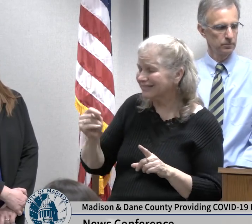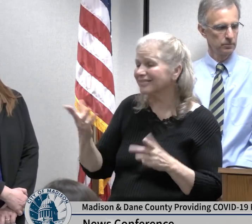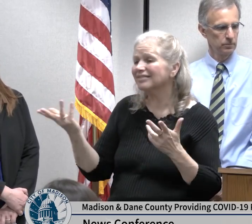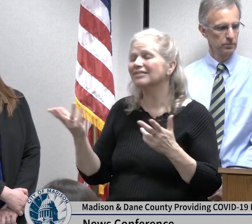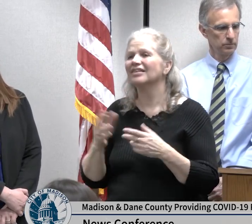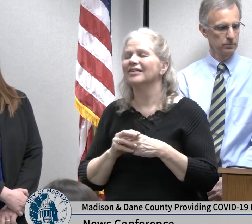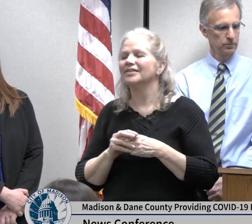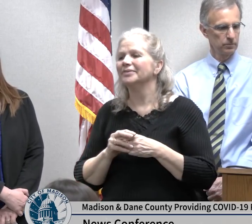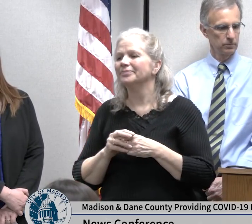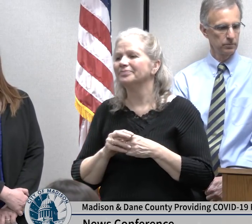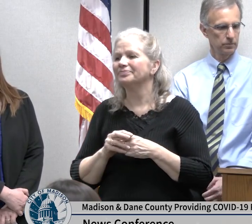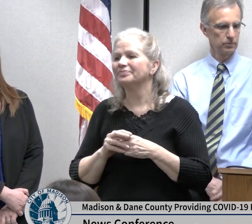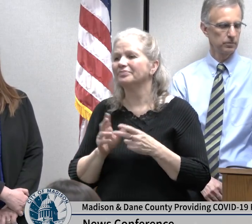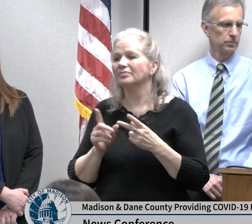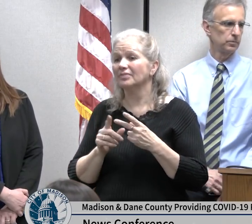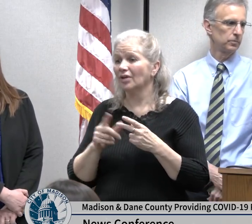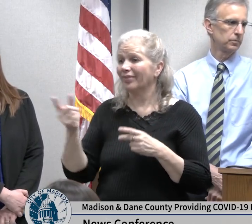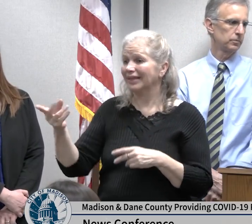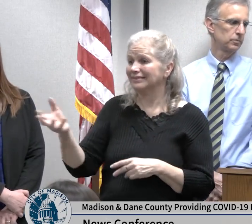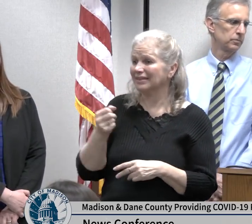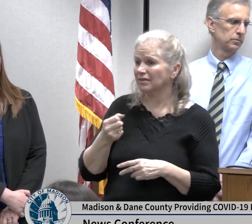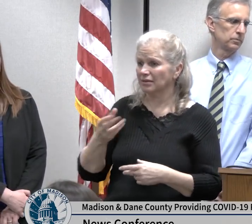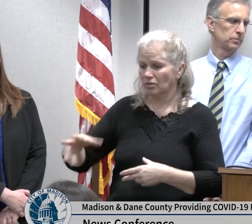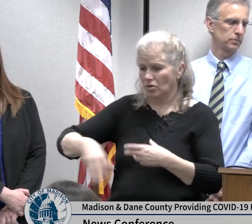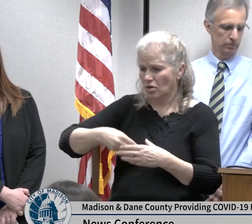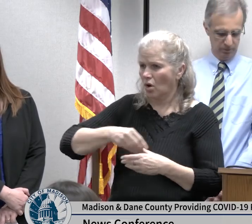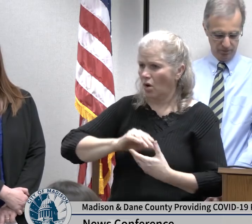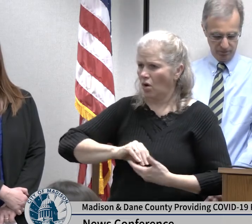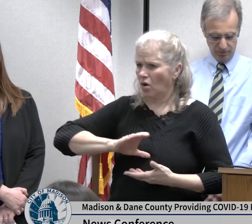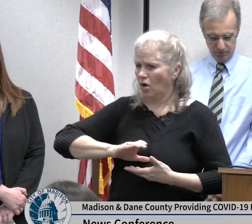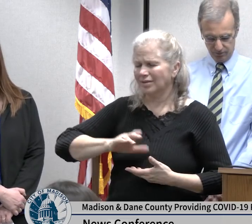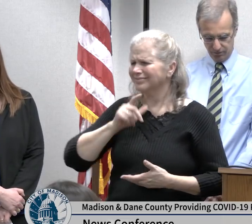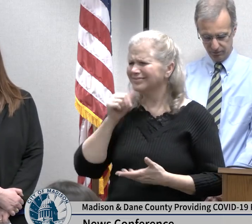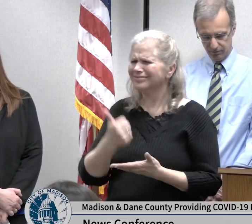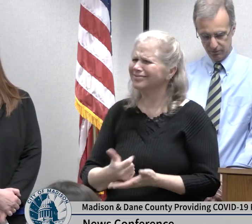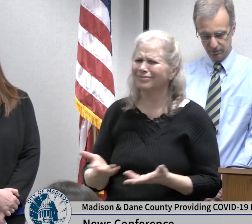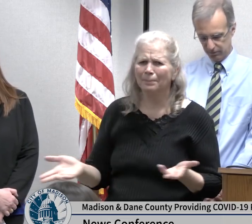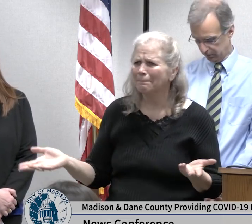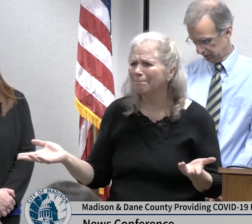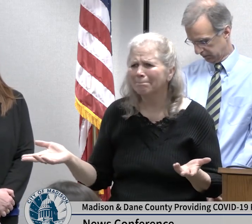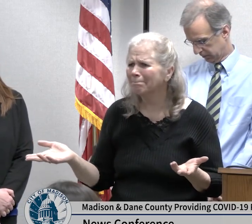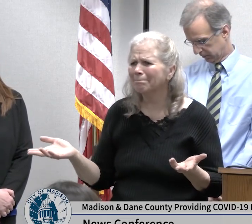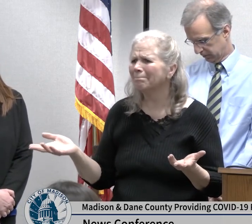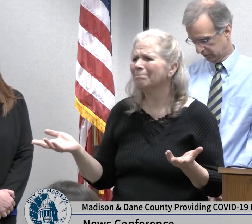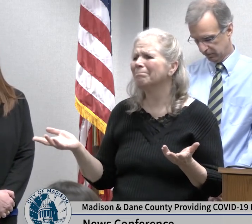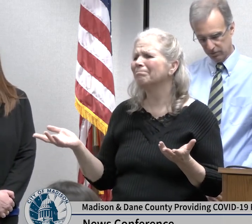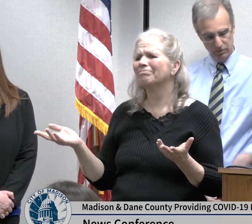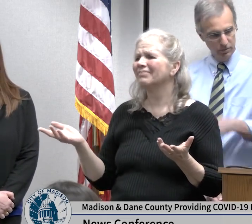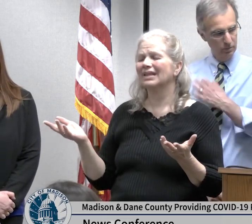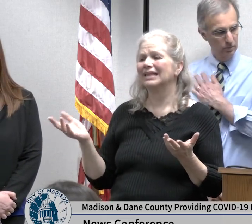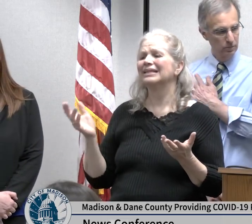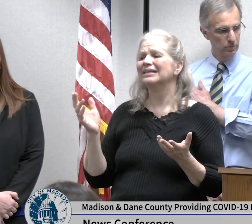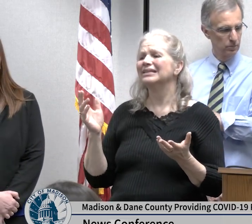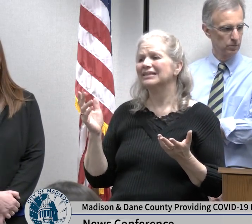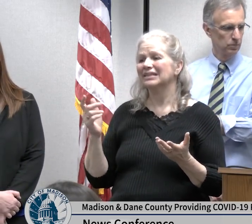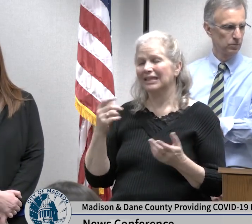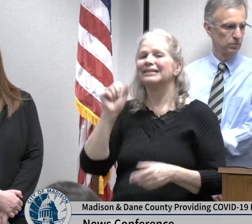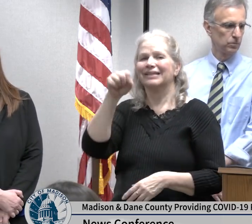away masks in bulk is not likely to serve that purpose well it has been an issue and we've instituted ways to better deal with it to make sure that